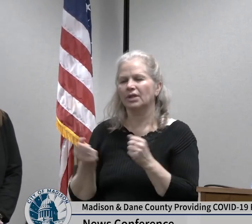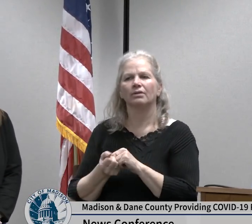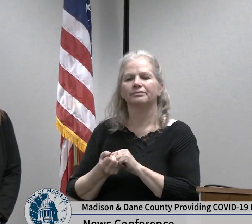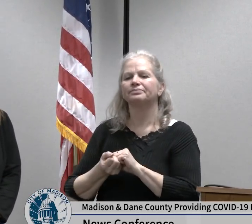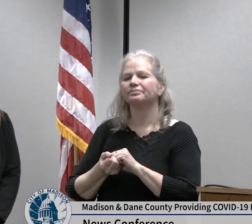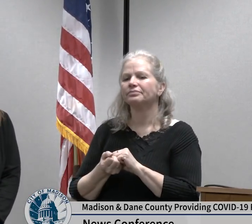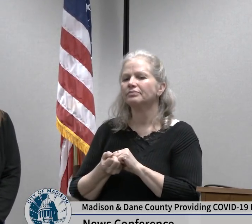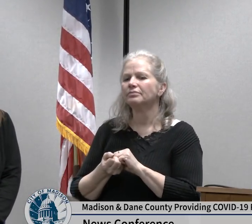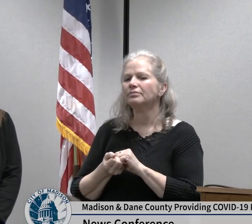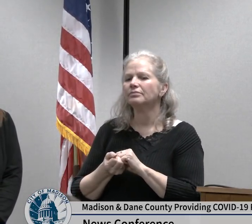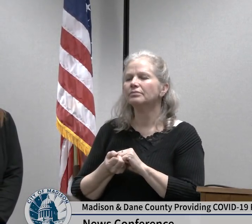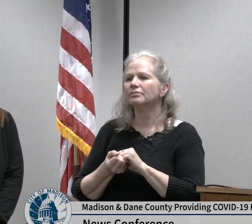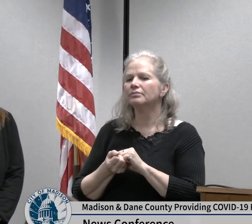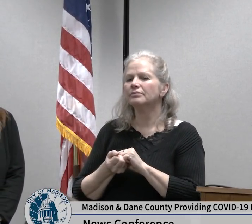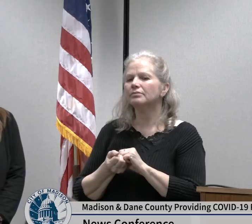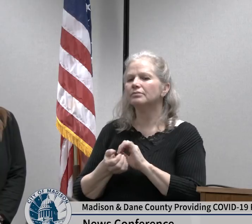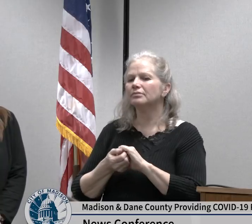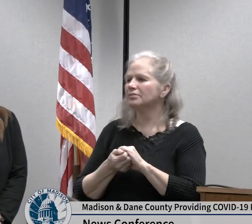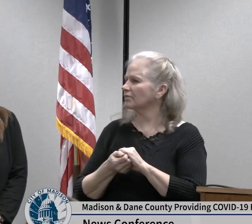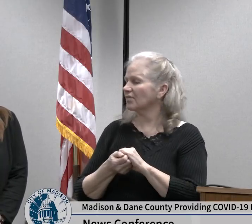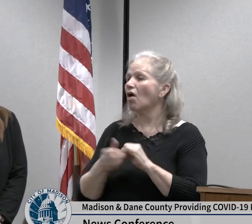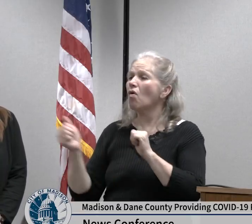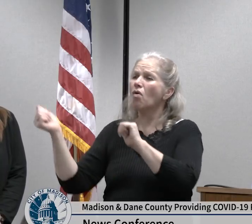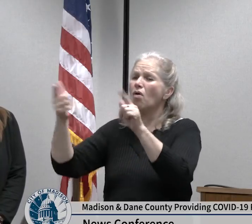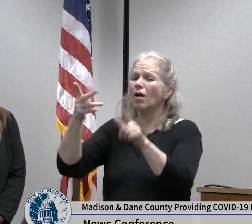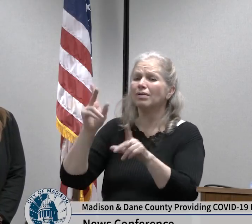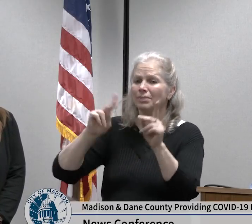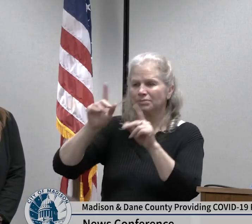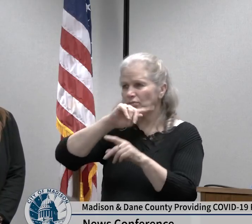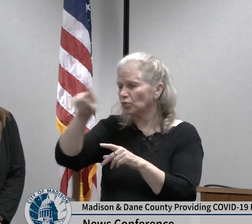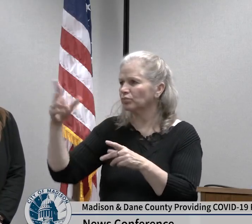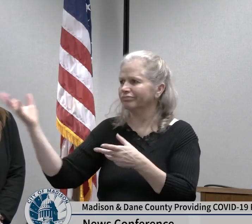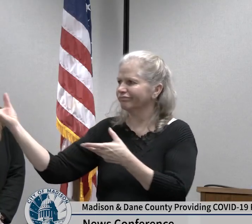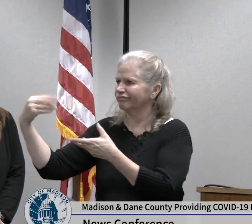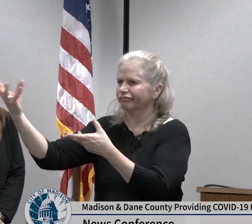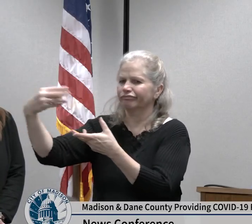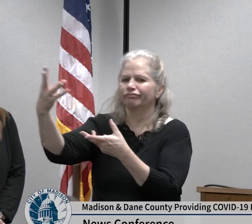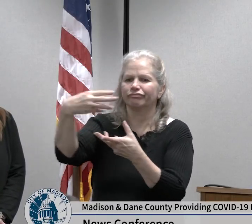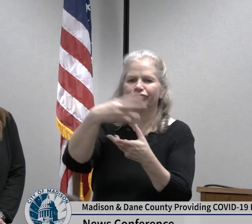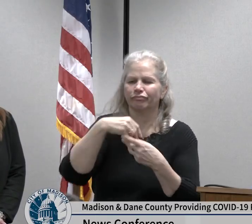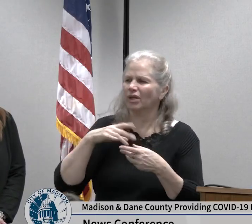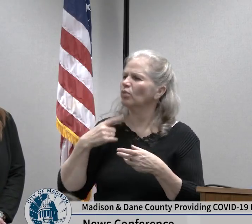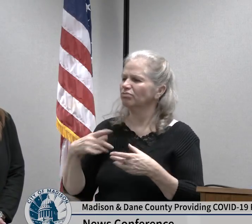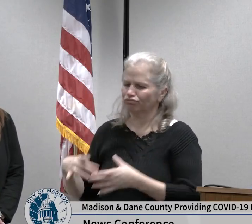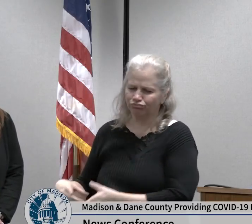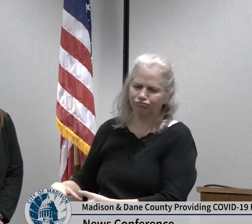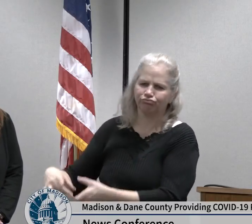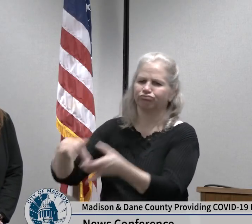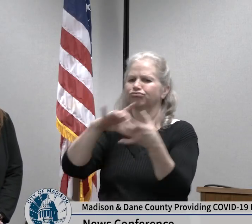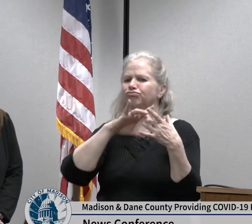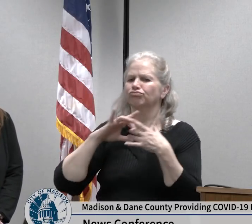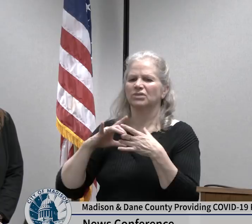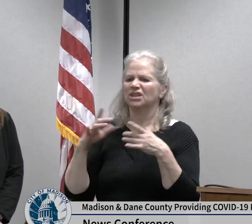involved in this are talking and coordinating our efforts and we know that prevention is the best medicine we want to everything we can to get out